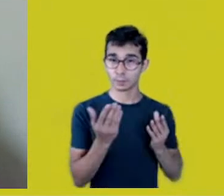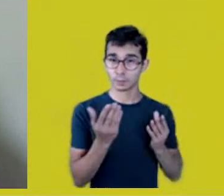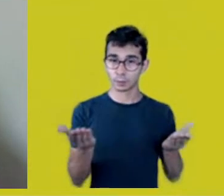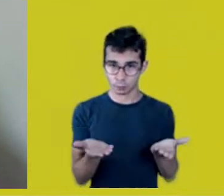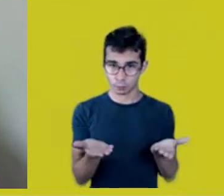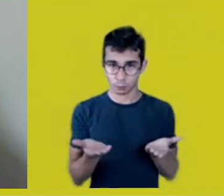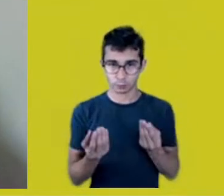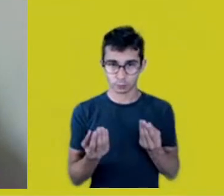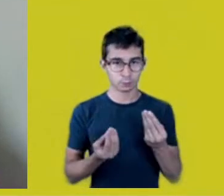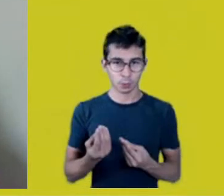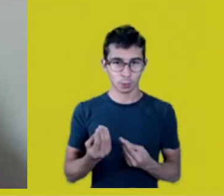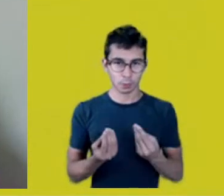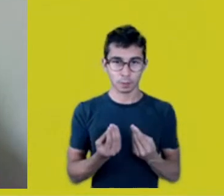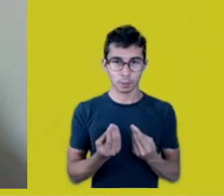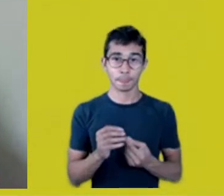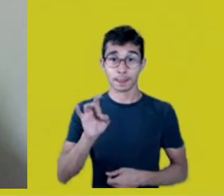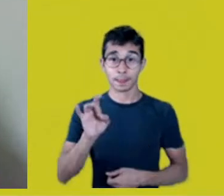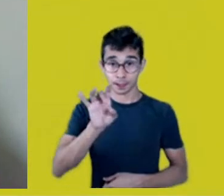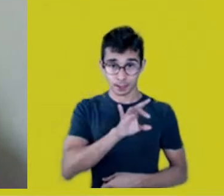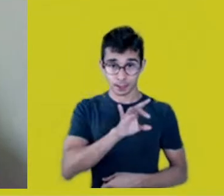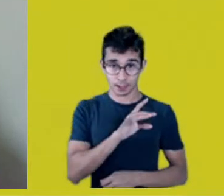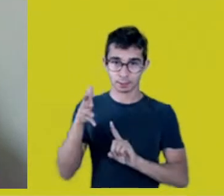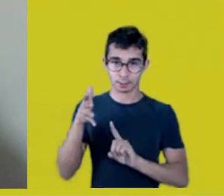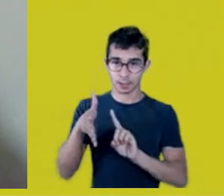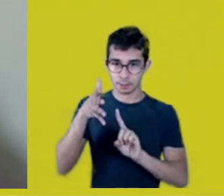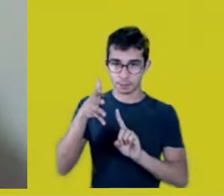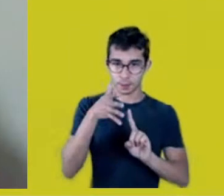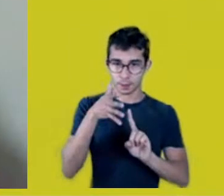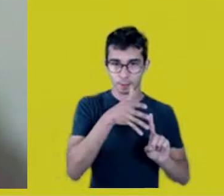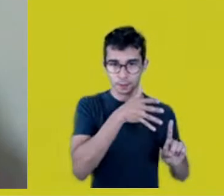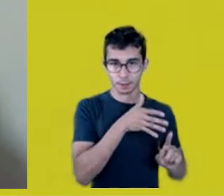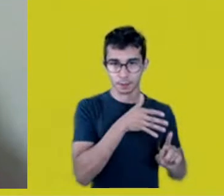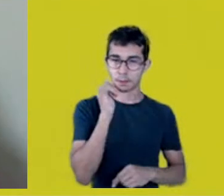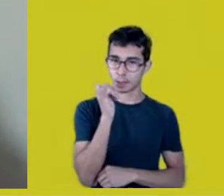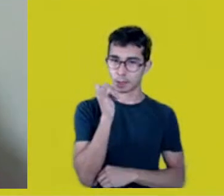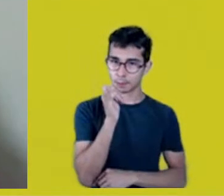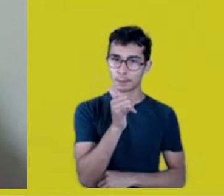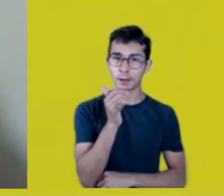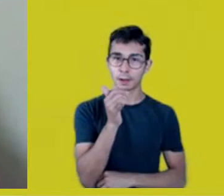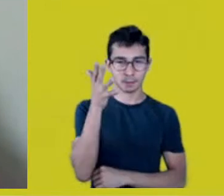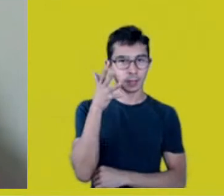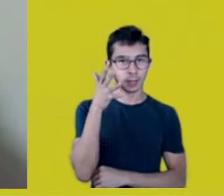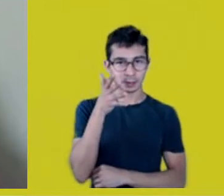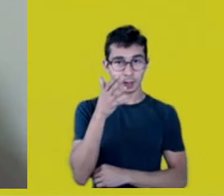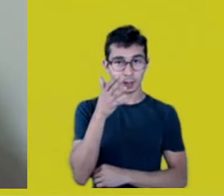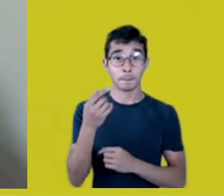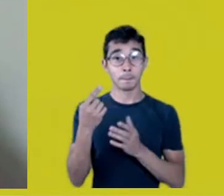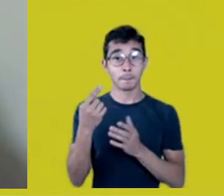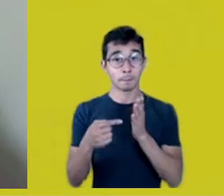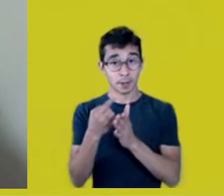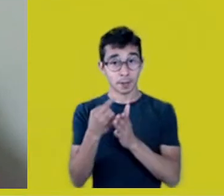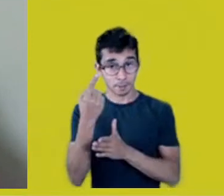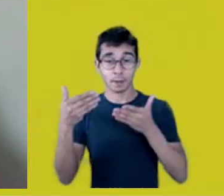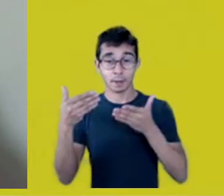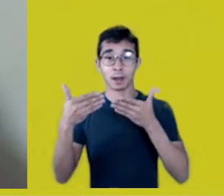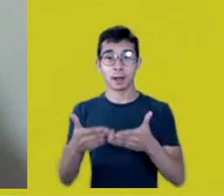with one speech by each guest, an opening and interventions by Thaís